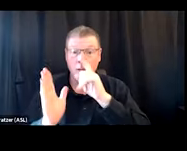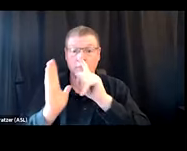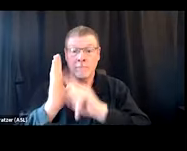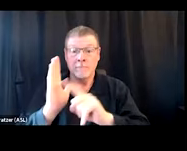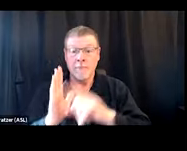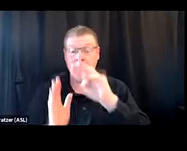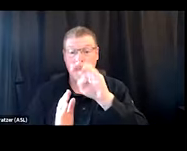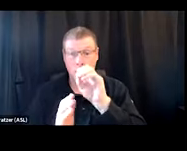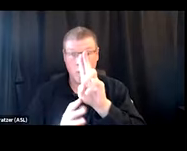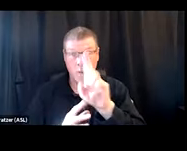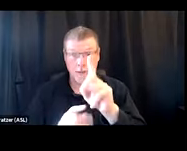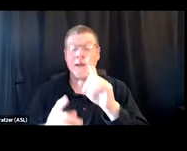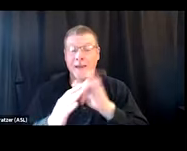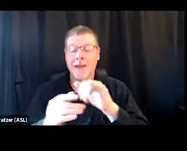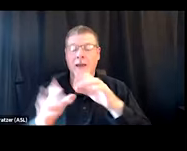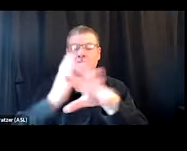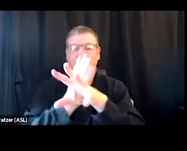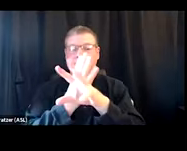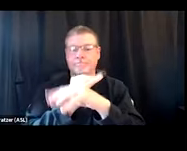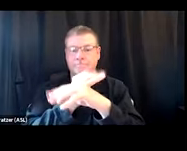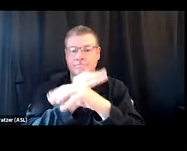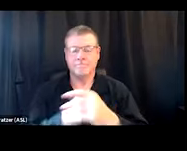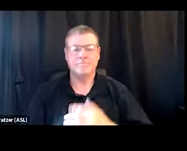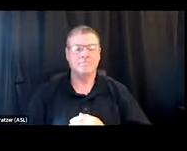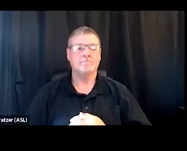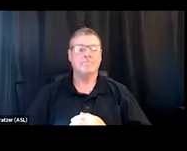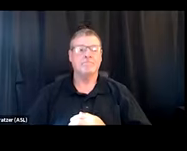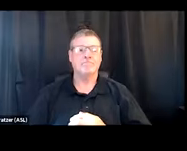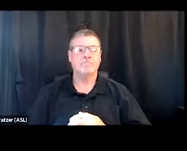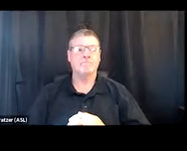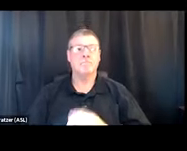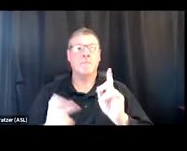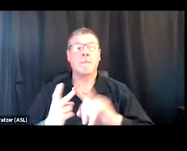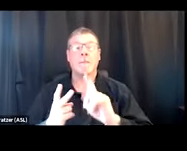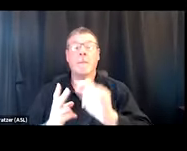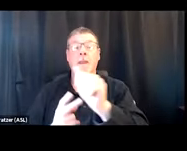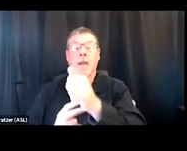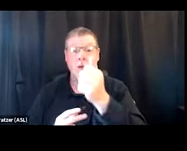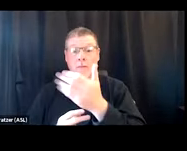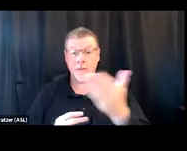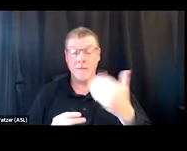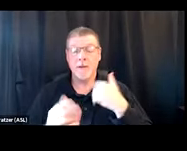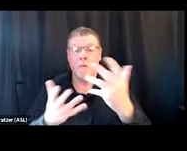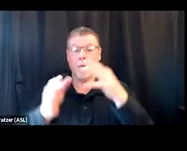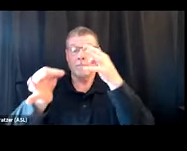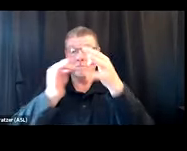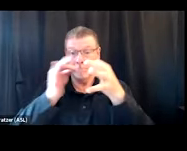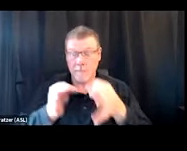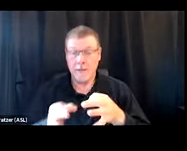can be administered via telehealth. Other ways I wanna highlight that may or may not exist in your community,